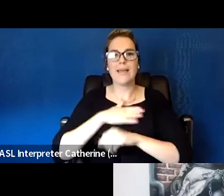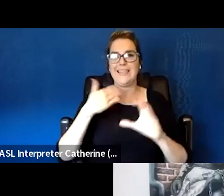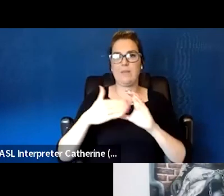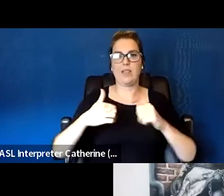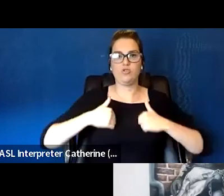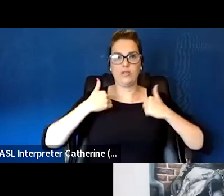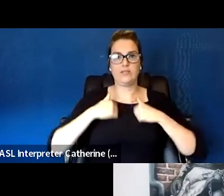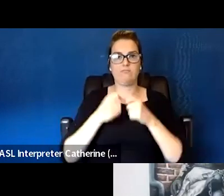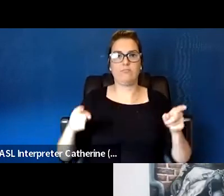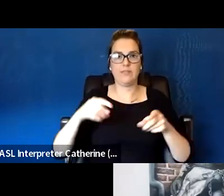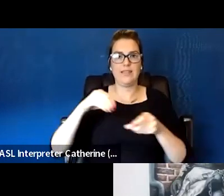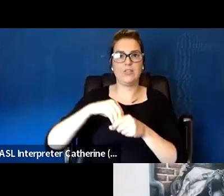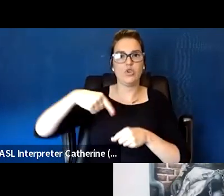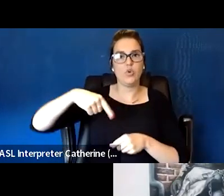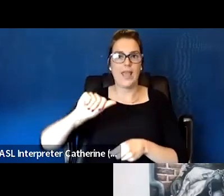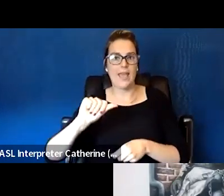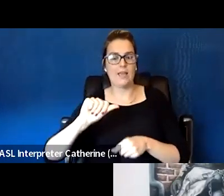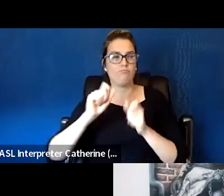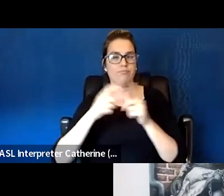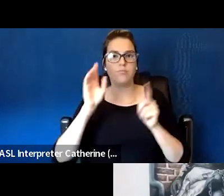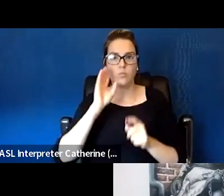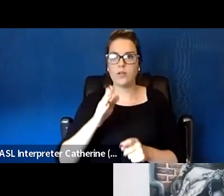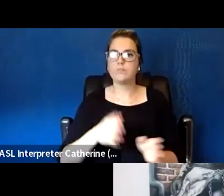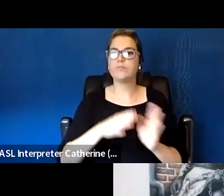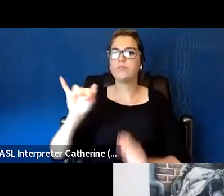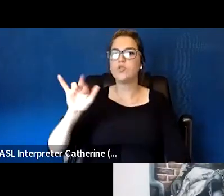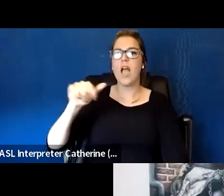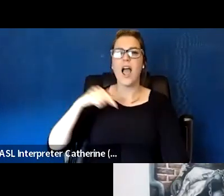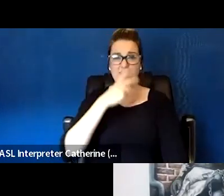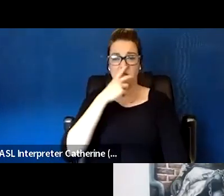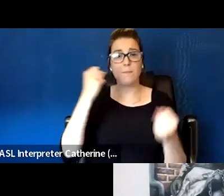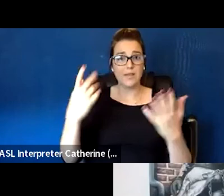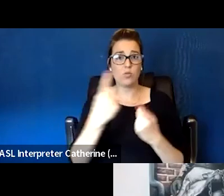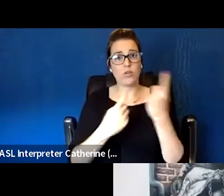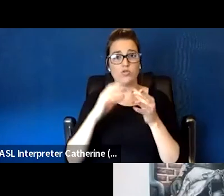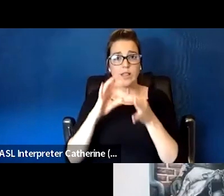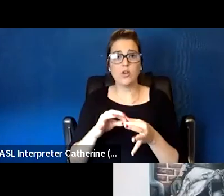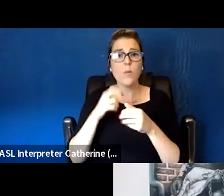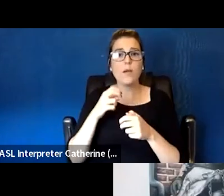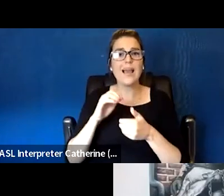I saw a lot of questions about collaborative problem solving, so just wanted to speak to it briefly.